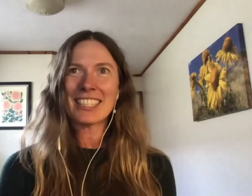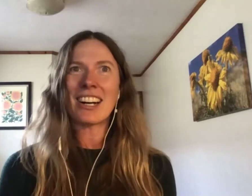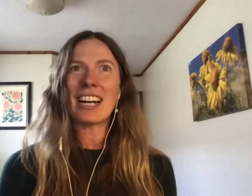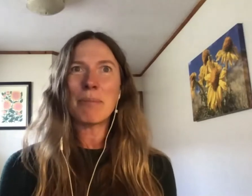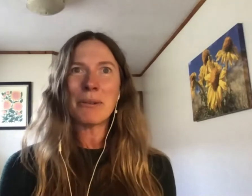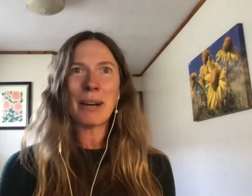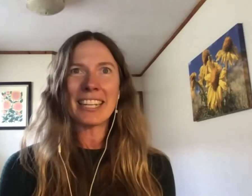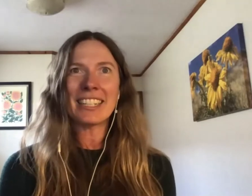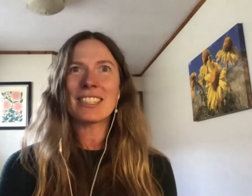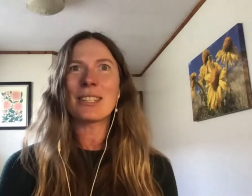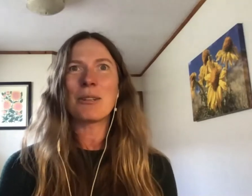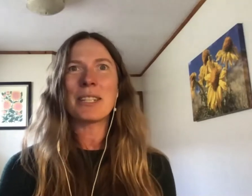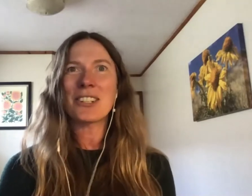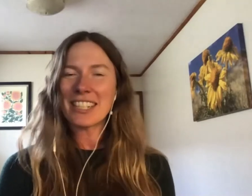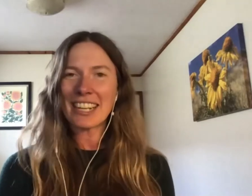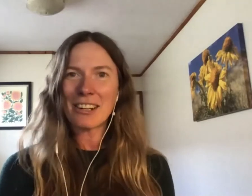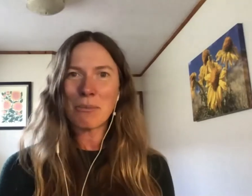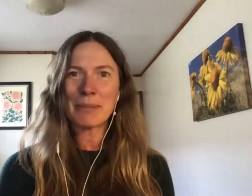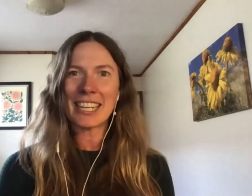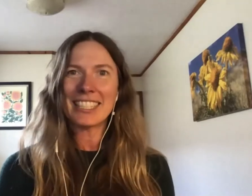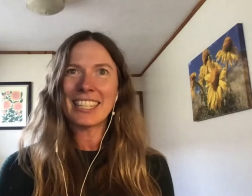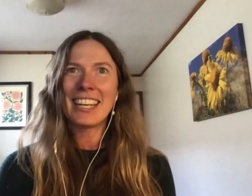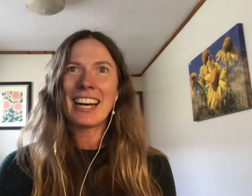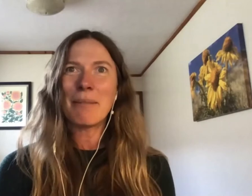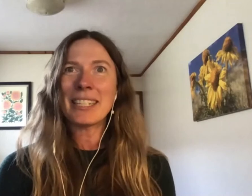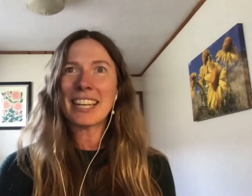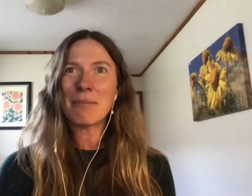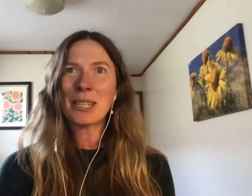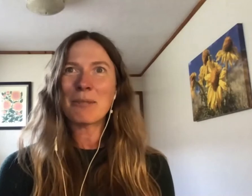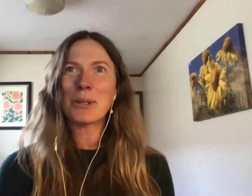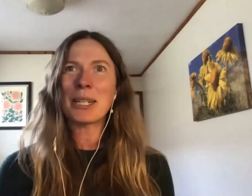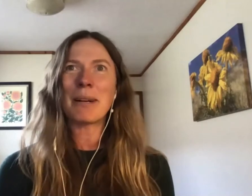are up and running, so be sure to check out our website, and sign up to learn more about